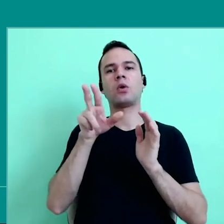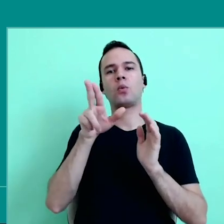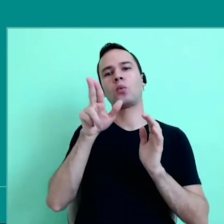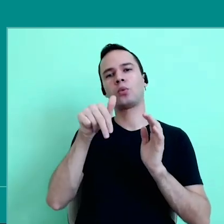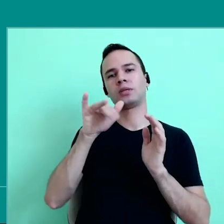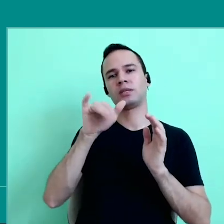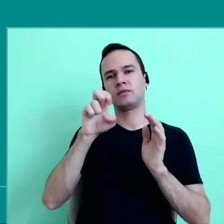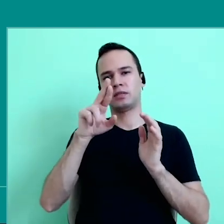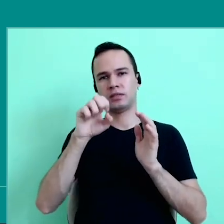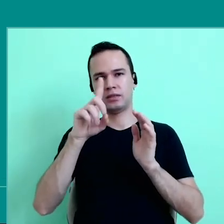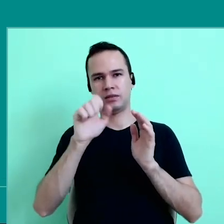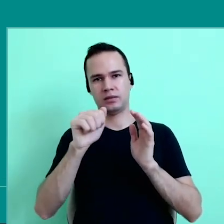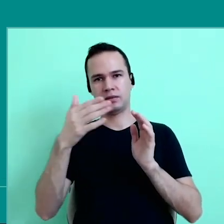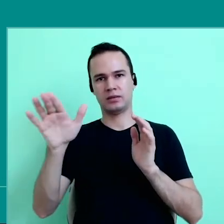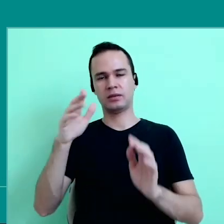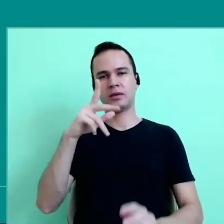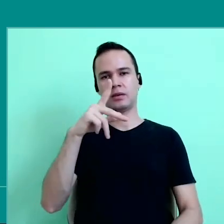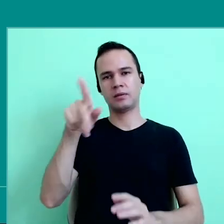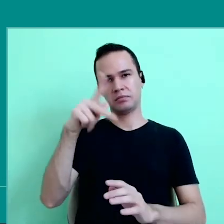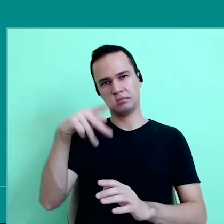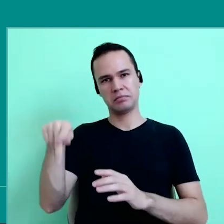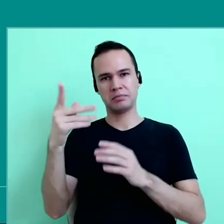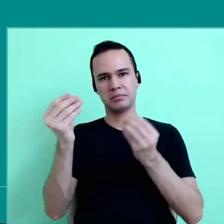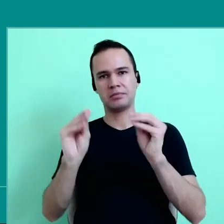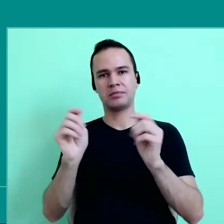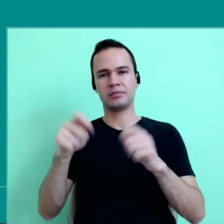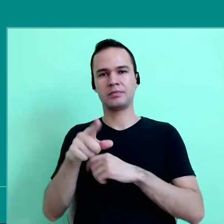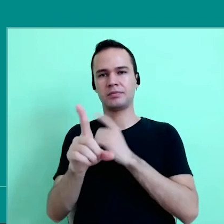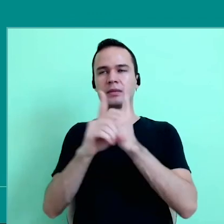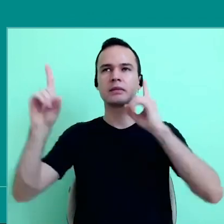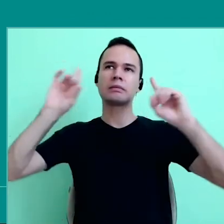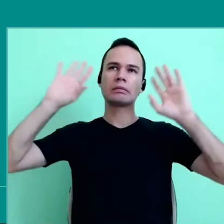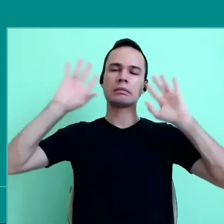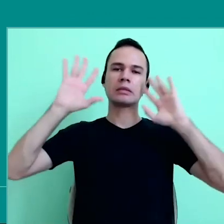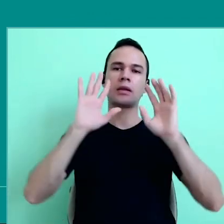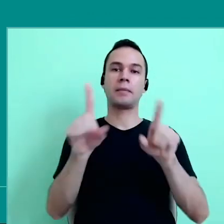maybe there you can find also many other references, to keep thinking, but also,